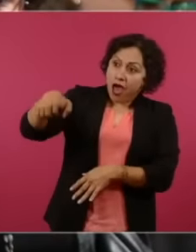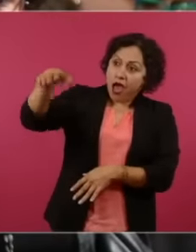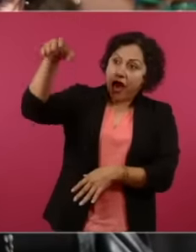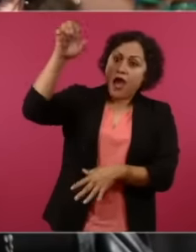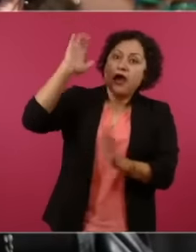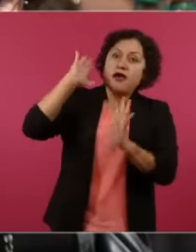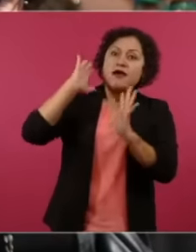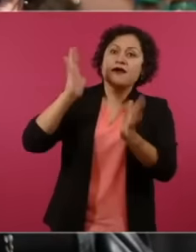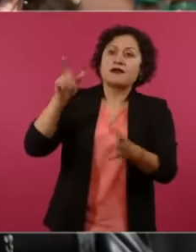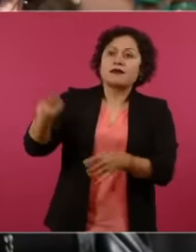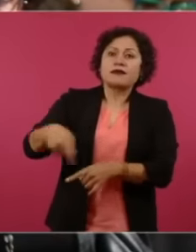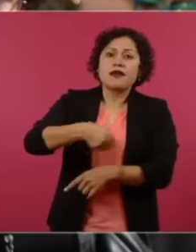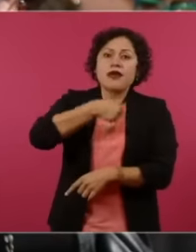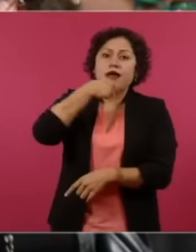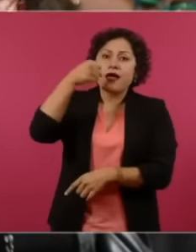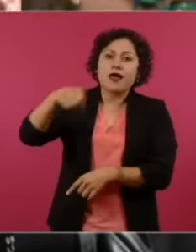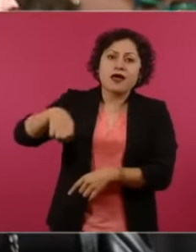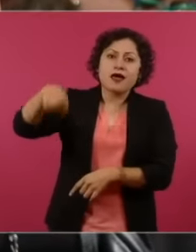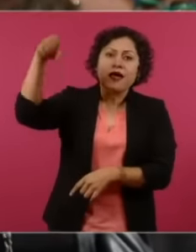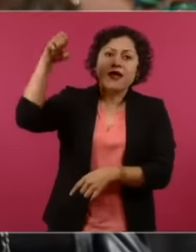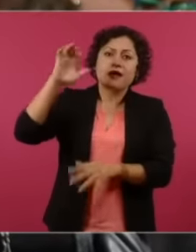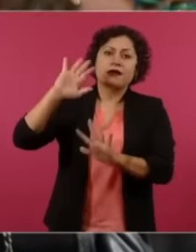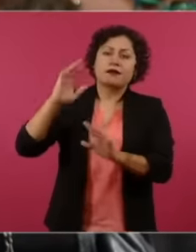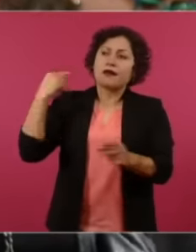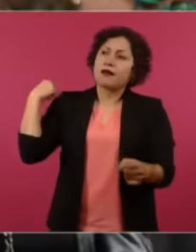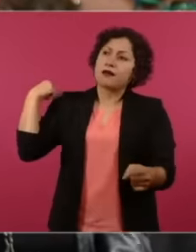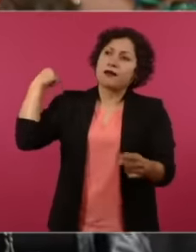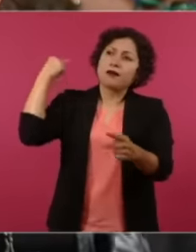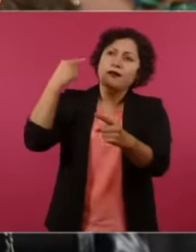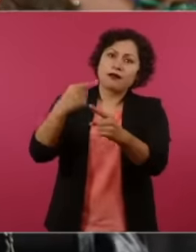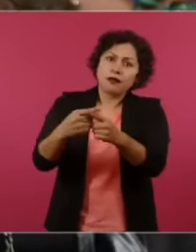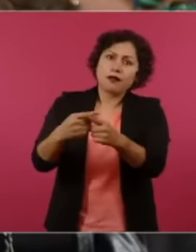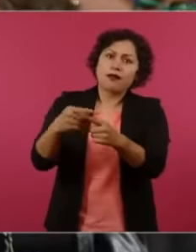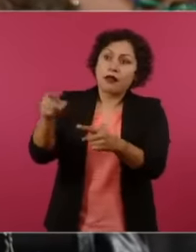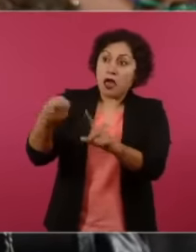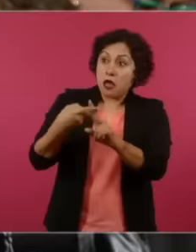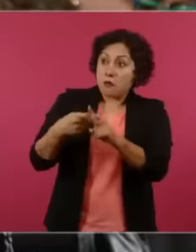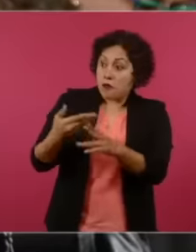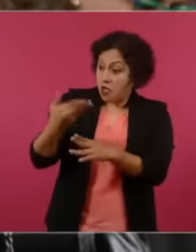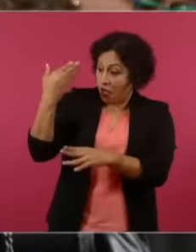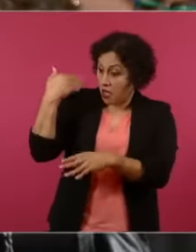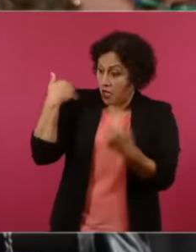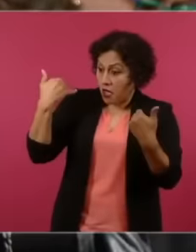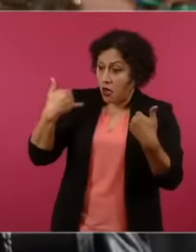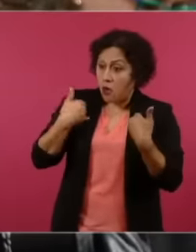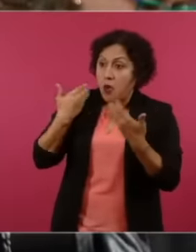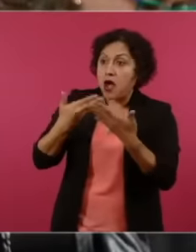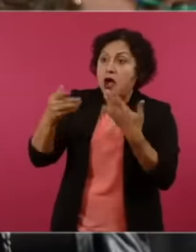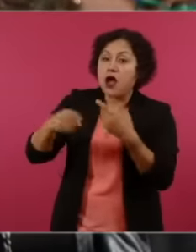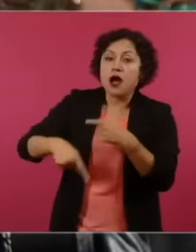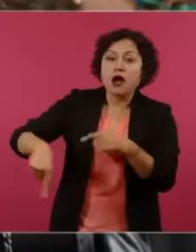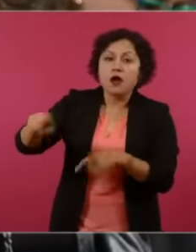older adults. They have reached adulthood fighting for a cause. How old are they? That's not the worst, the